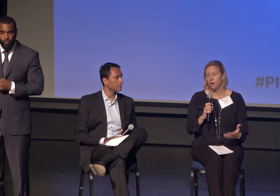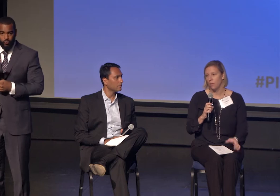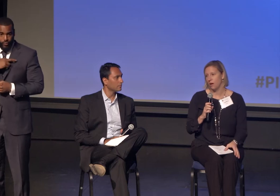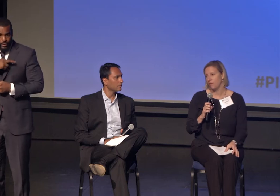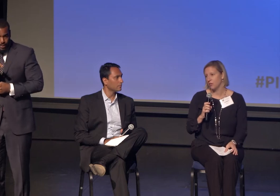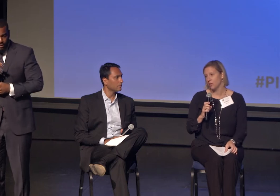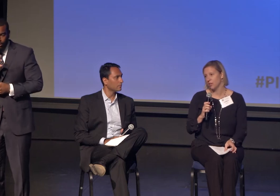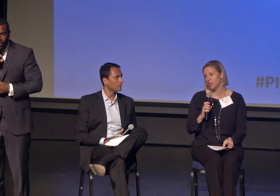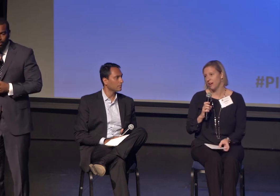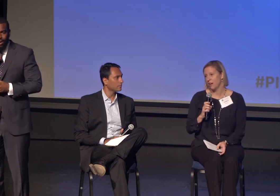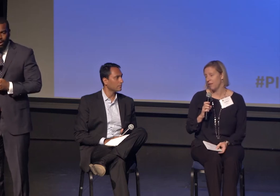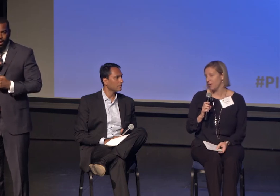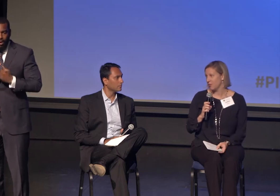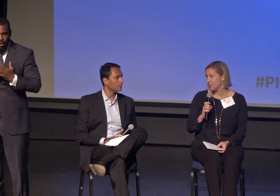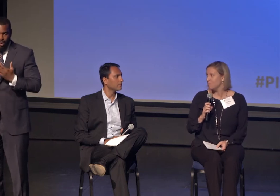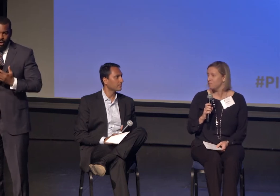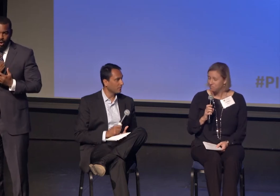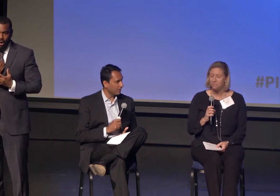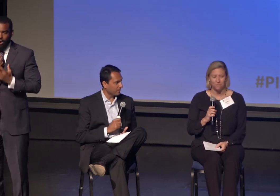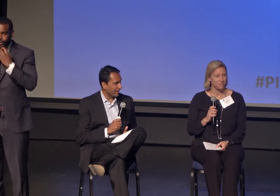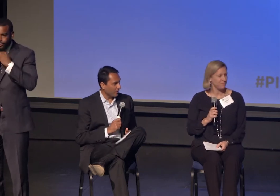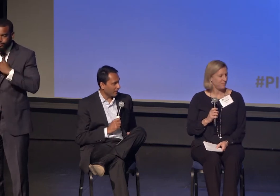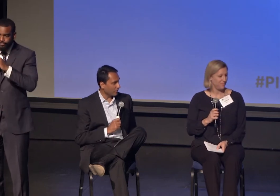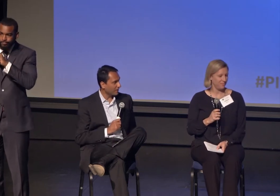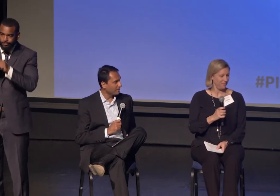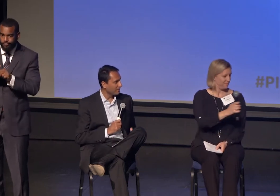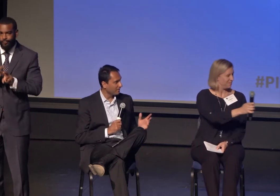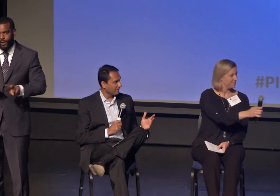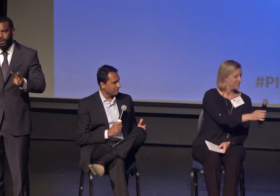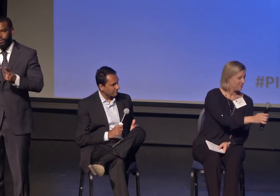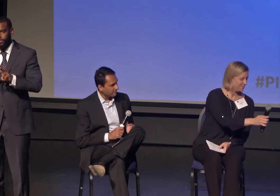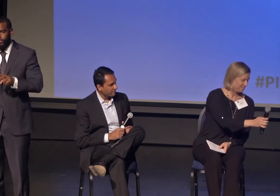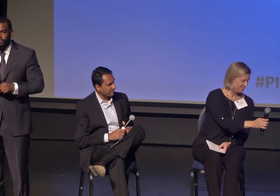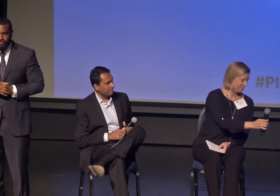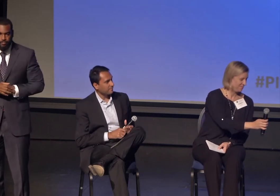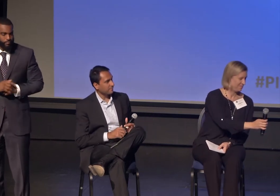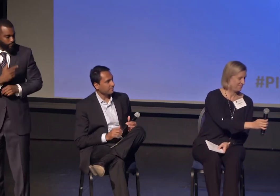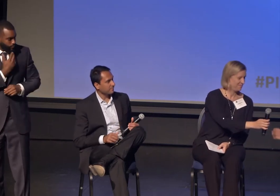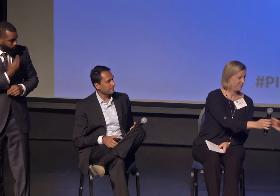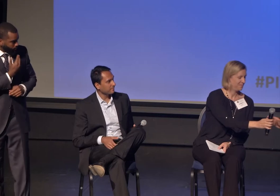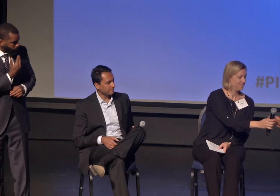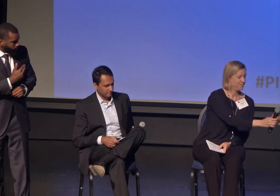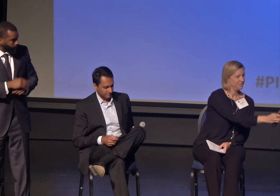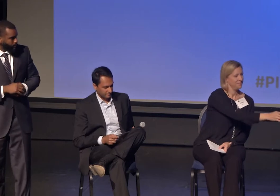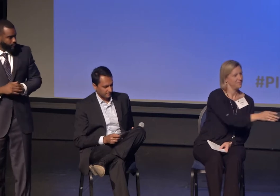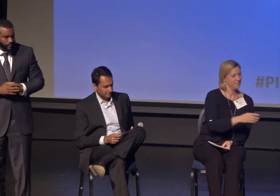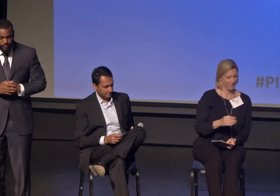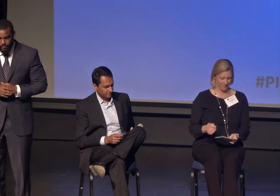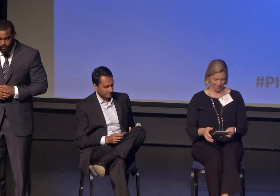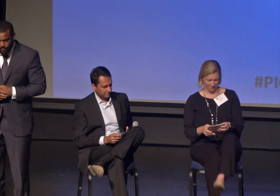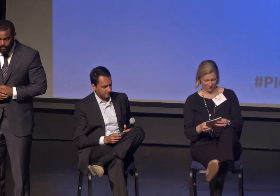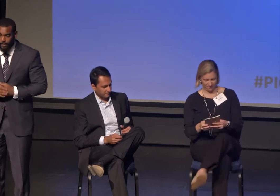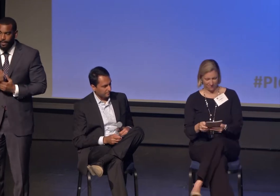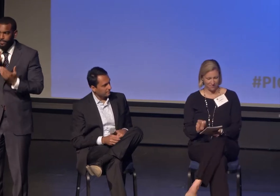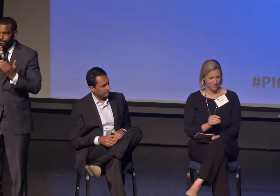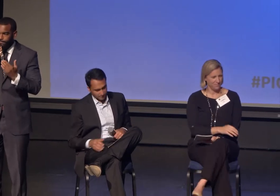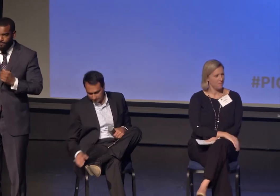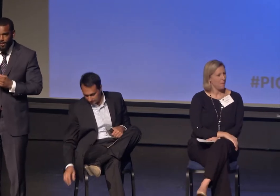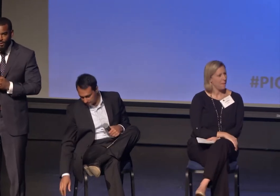of our tradition and our values. Thank you, Andria. Thank you, thank you all for being here.